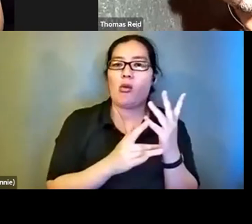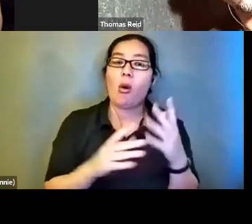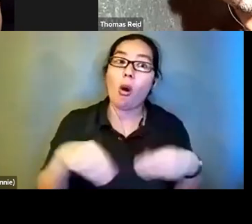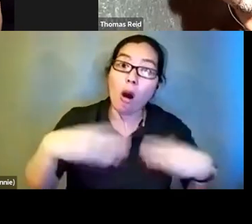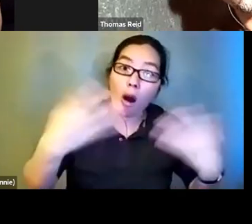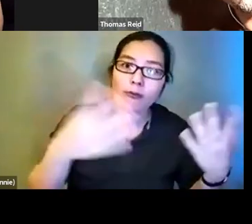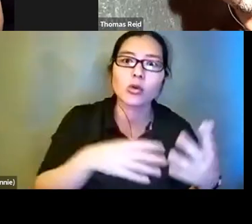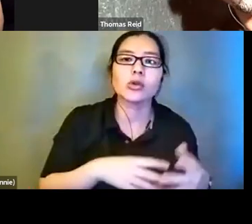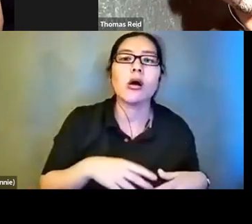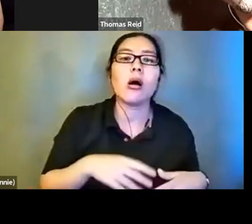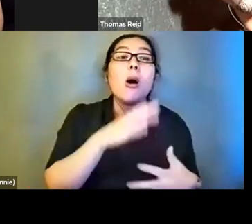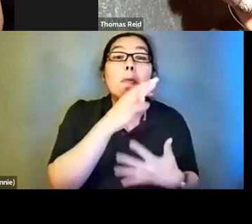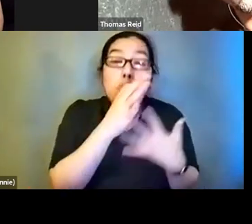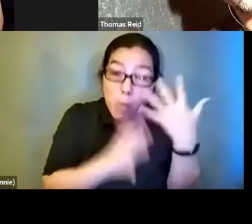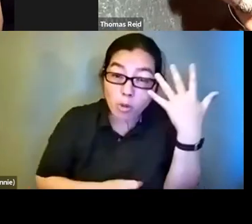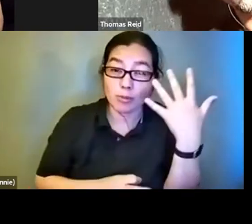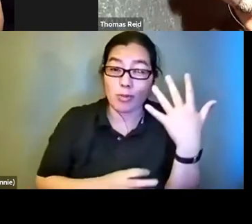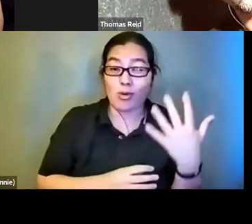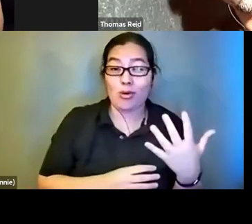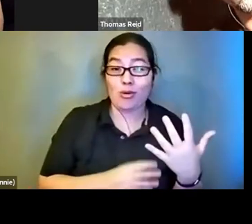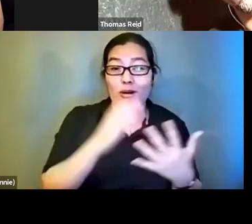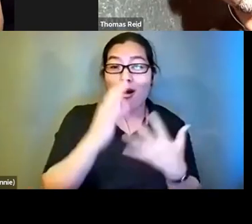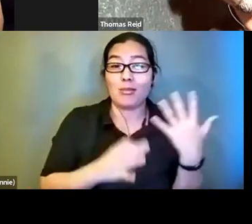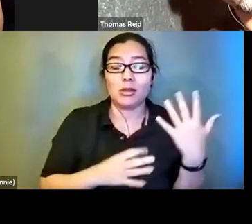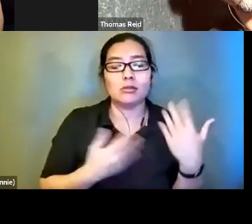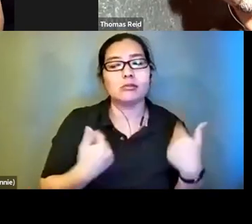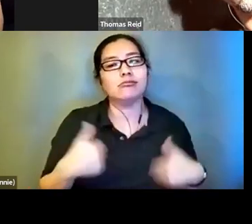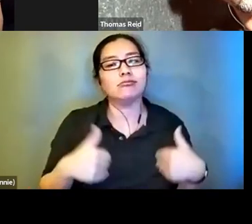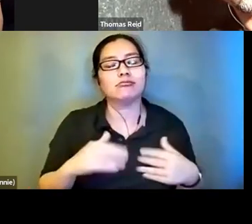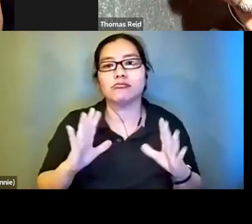solution. I think it's a really good way to go. To answer the